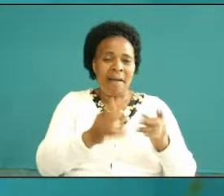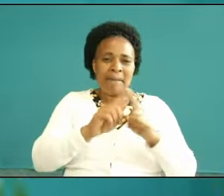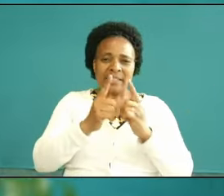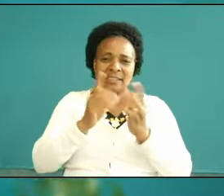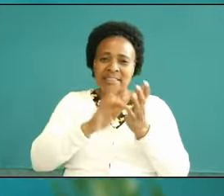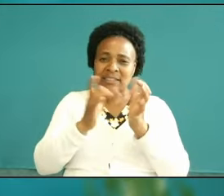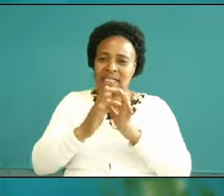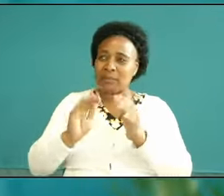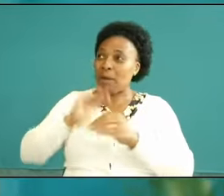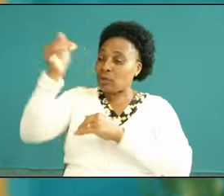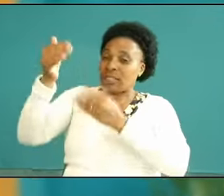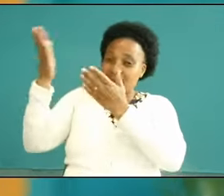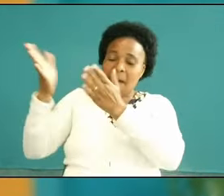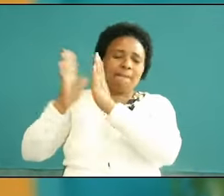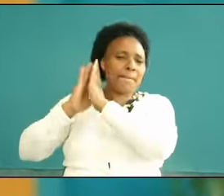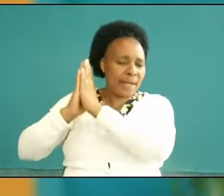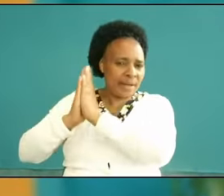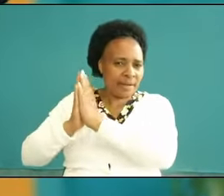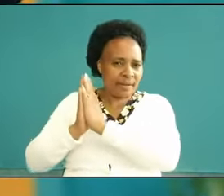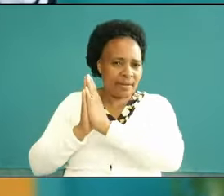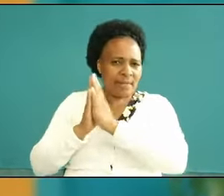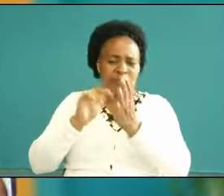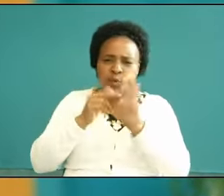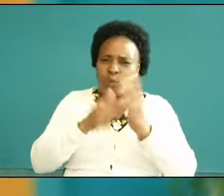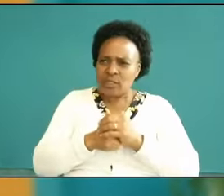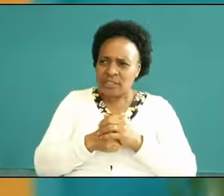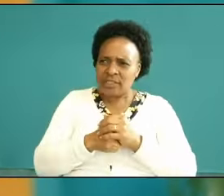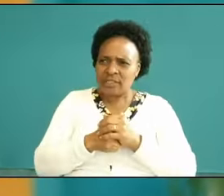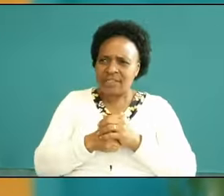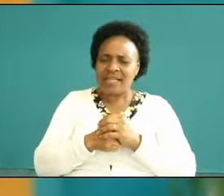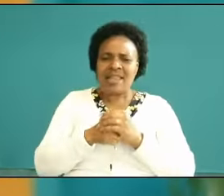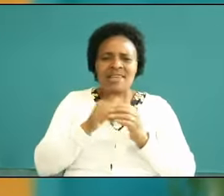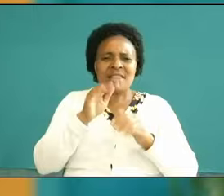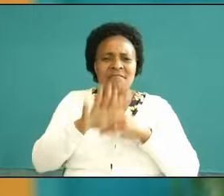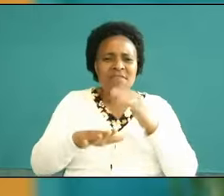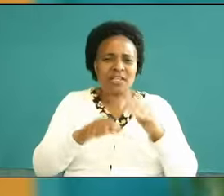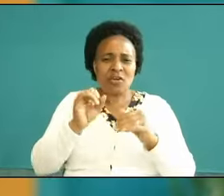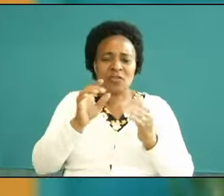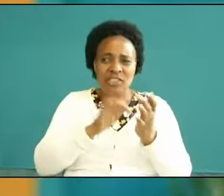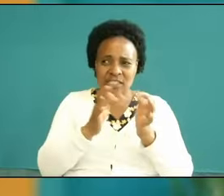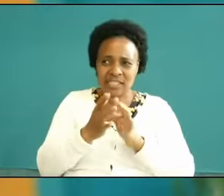but boom an evil day comes to them um a person brings a child the child is demon possess and